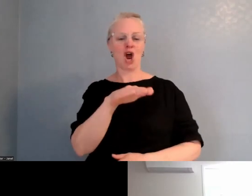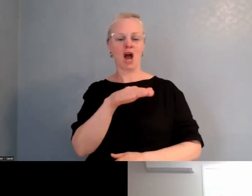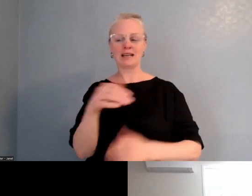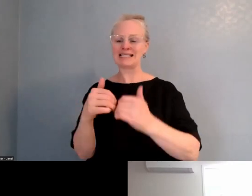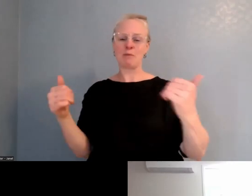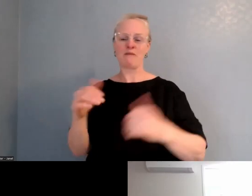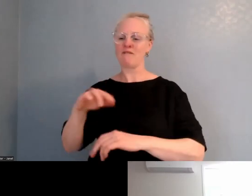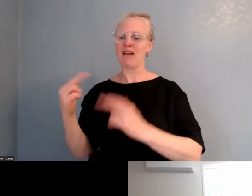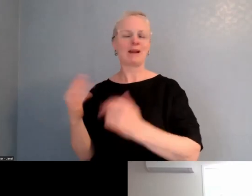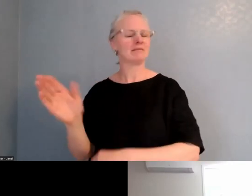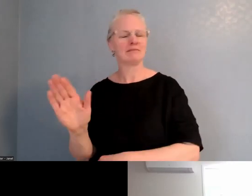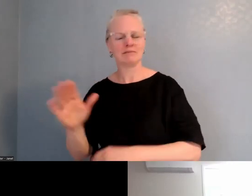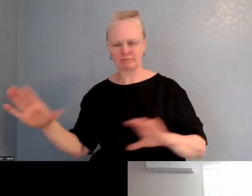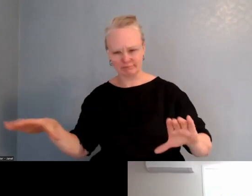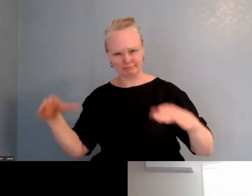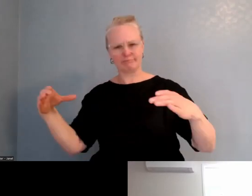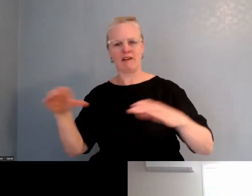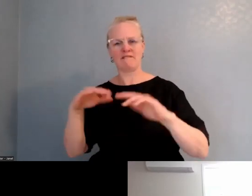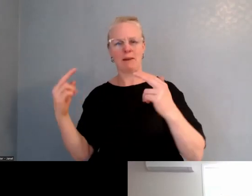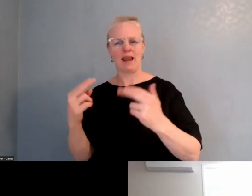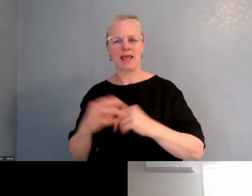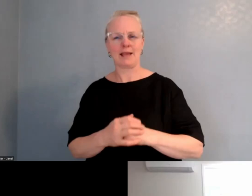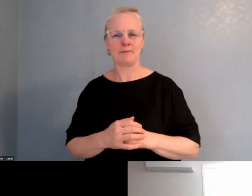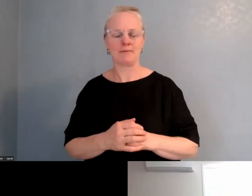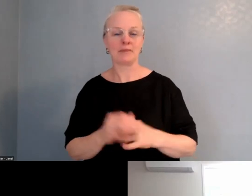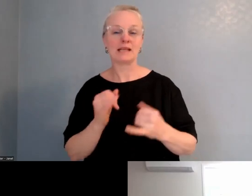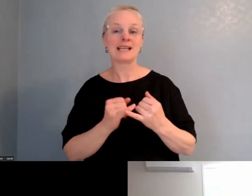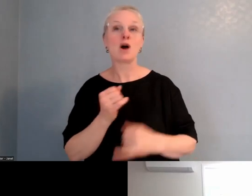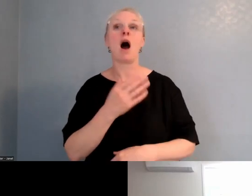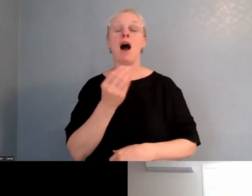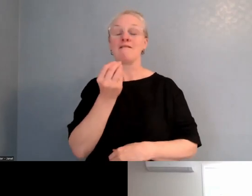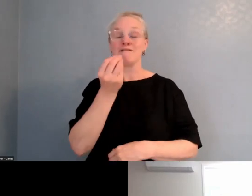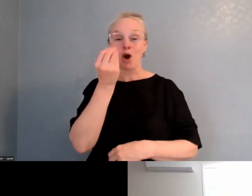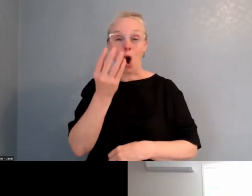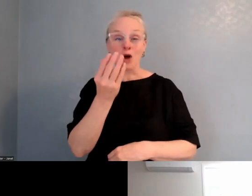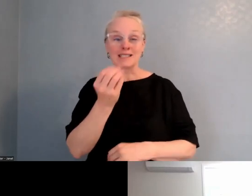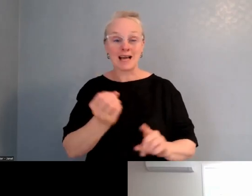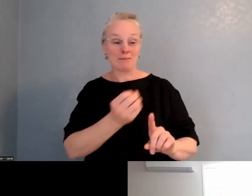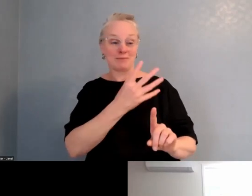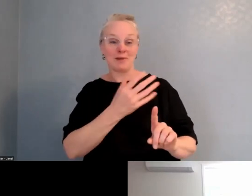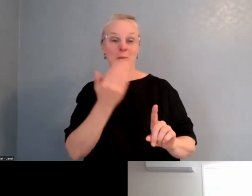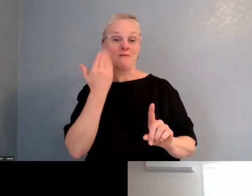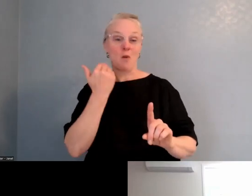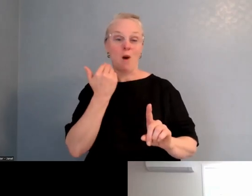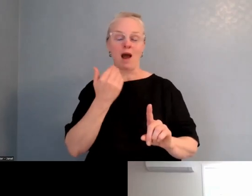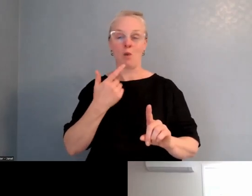and it's been really successful. Yeah, that was one slide I forgot to put in actually, 'cause we've run wananga here, with us and and Donovan.